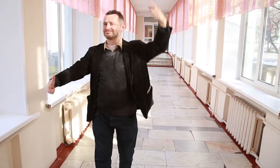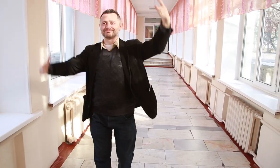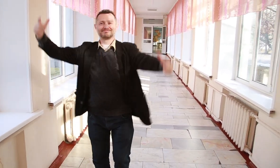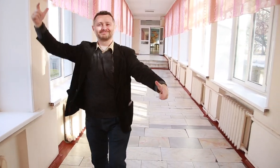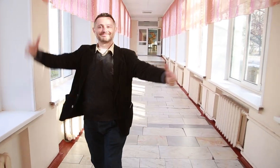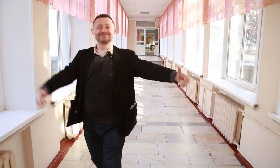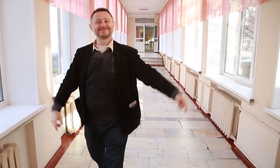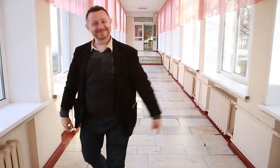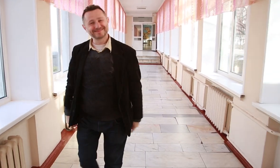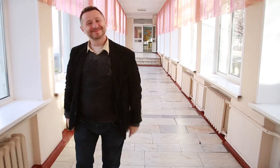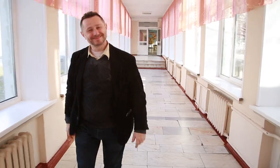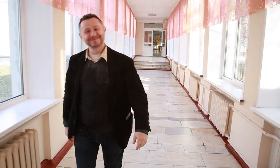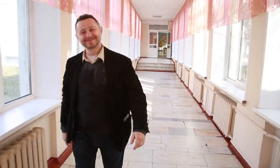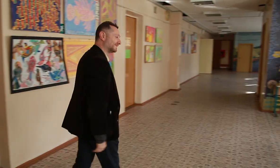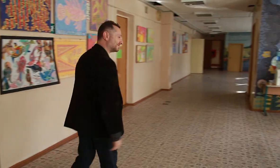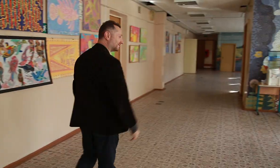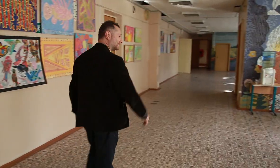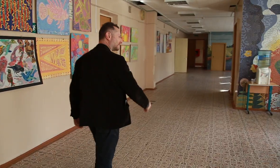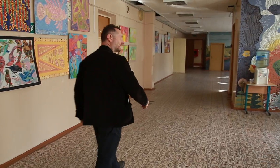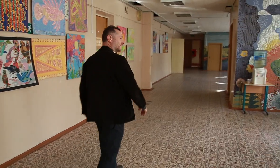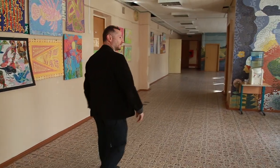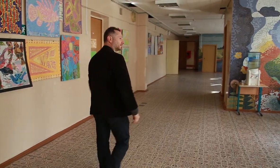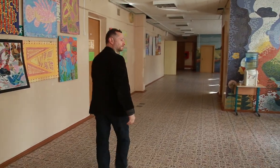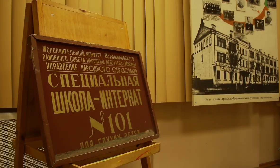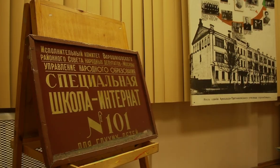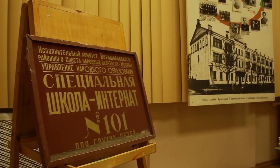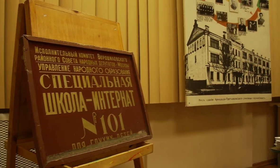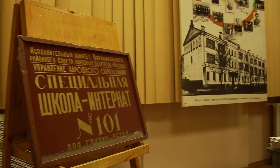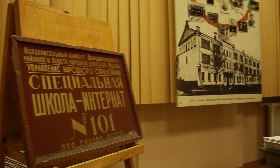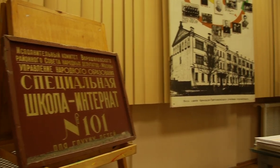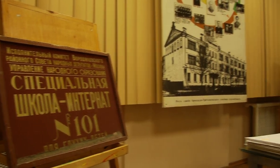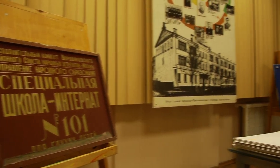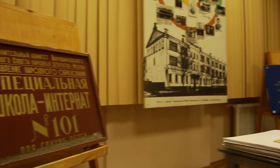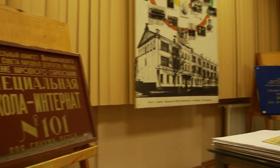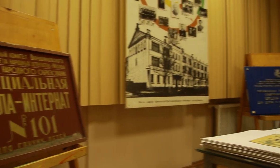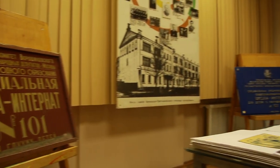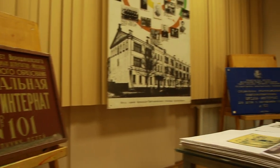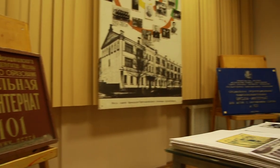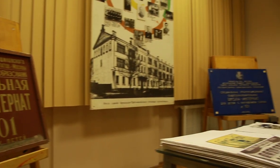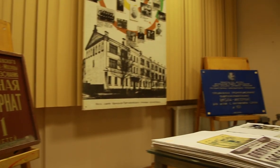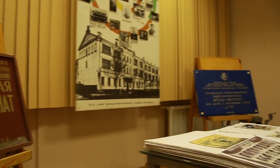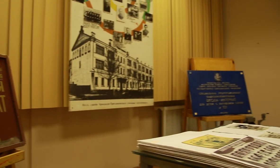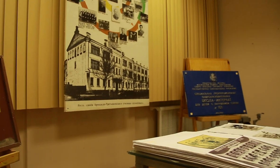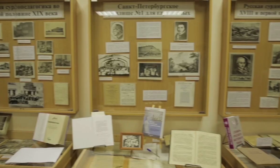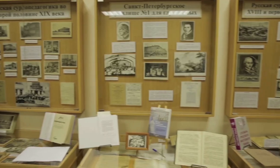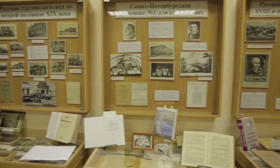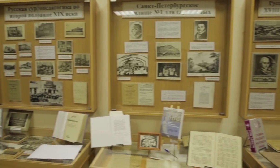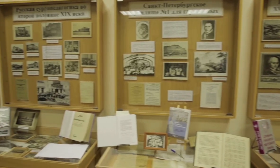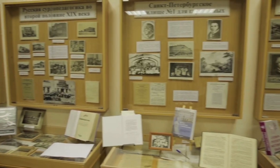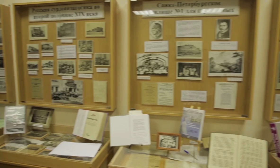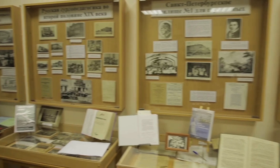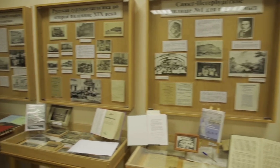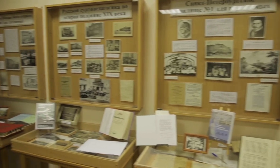Robert: Well, our theater has been open since 1962. In the past, the government provided generous financial support to state-run theater groups. Then the